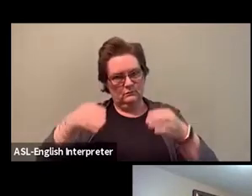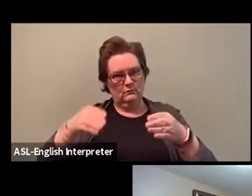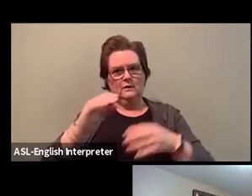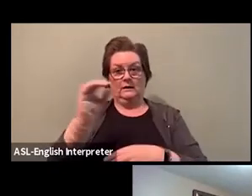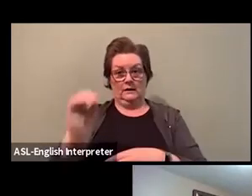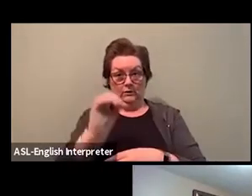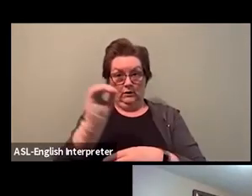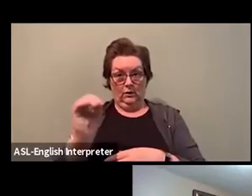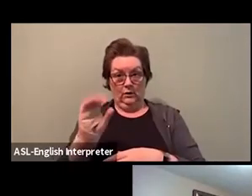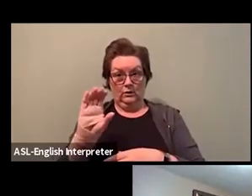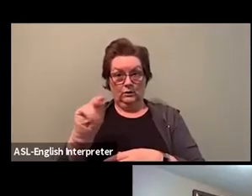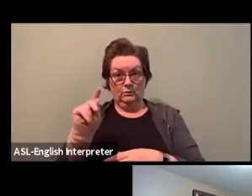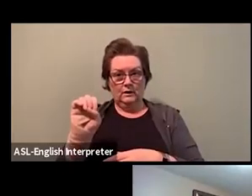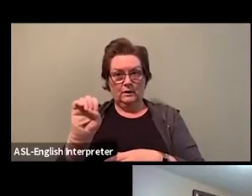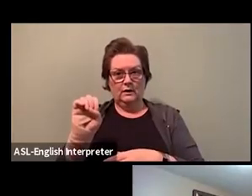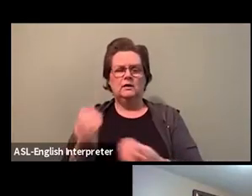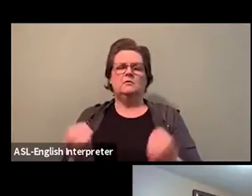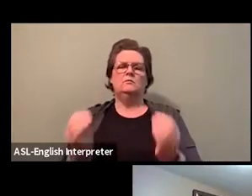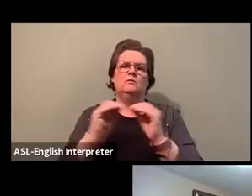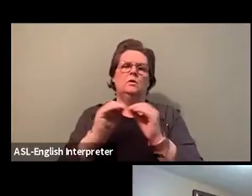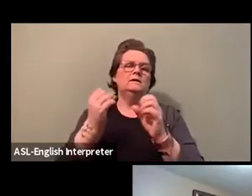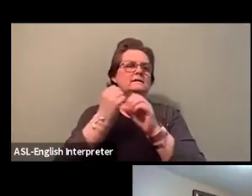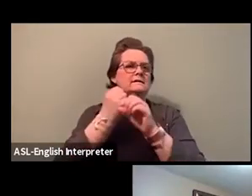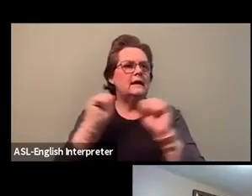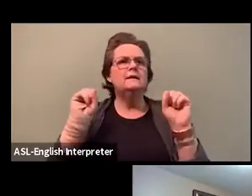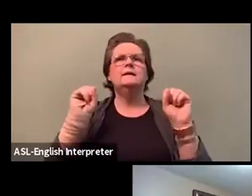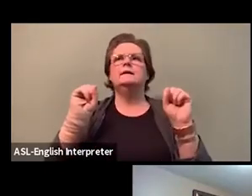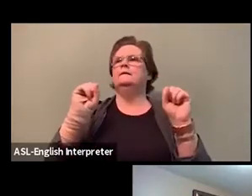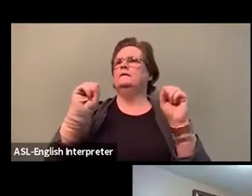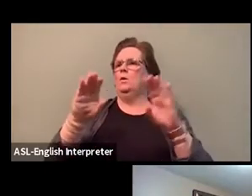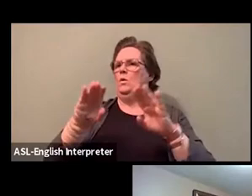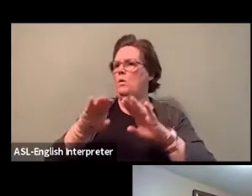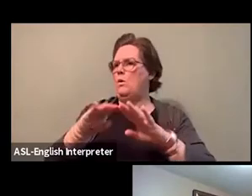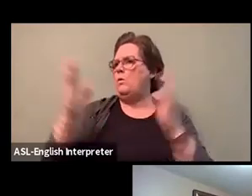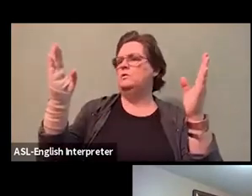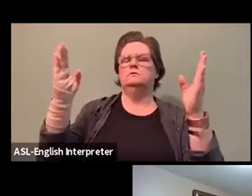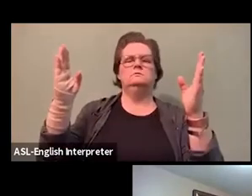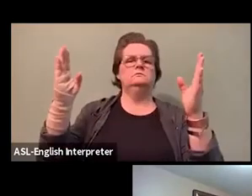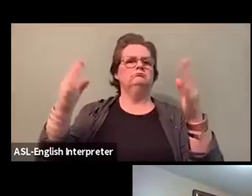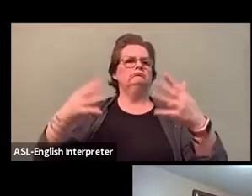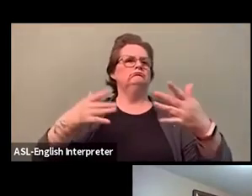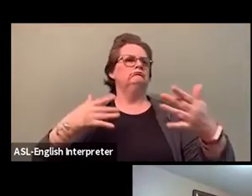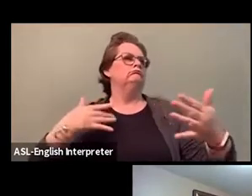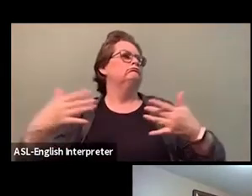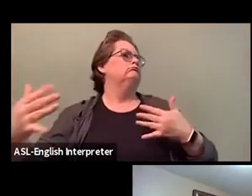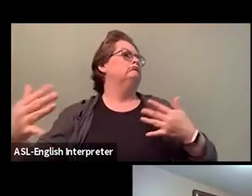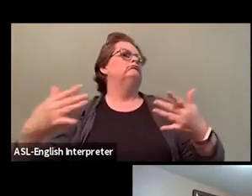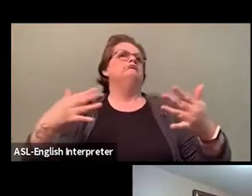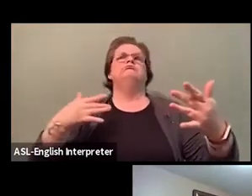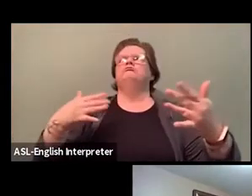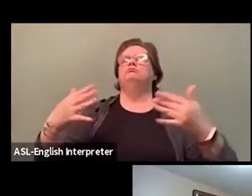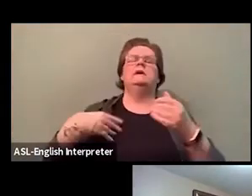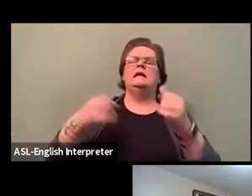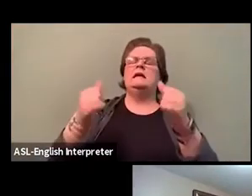and open for every member's activism and participation. And an organization that is better able to oppose